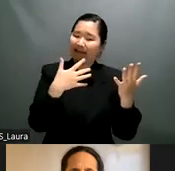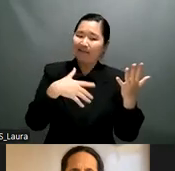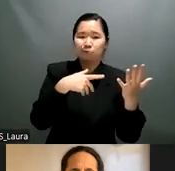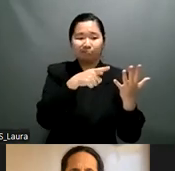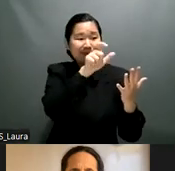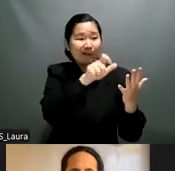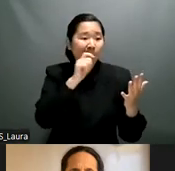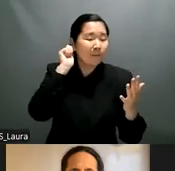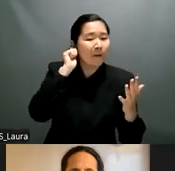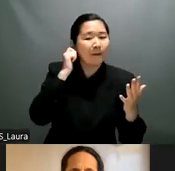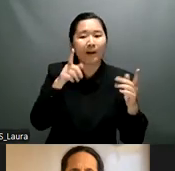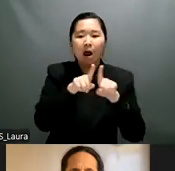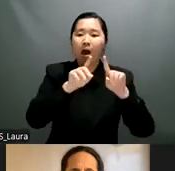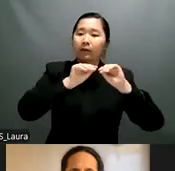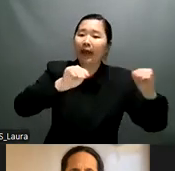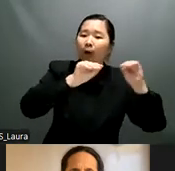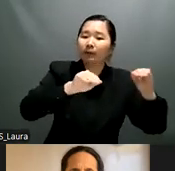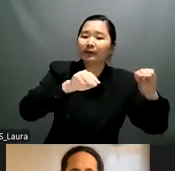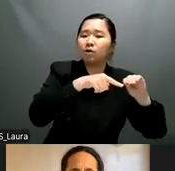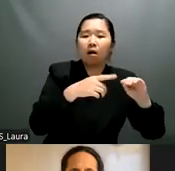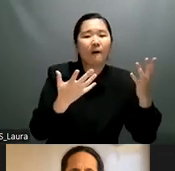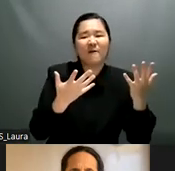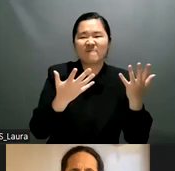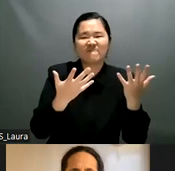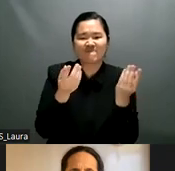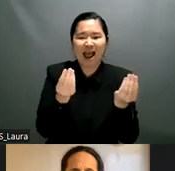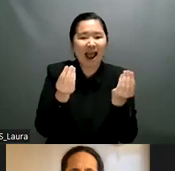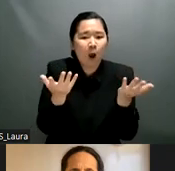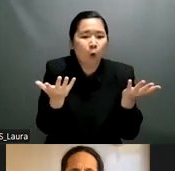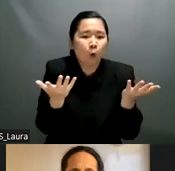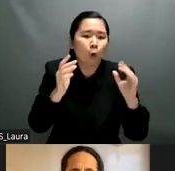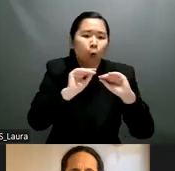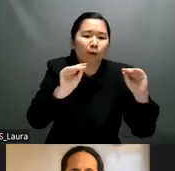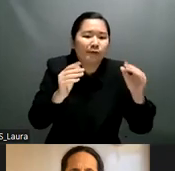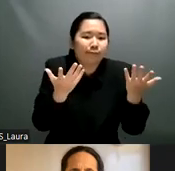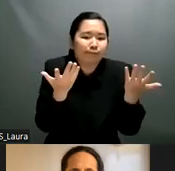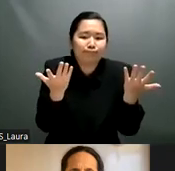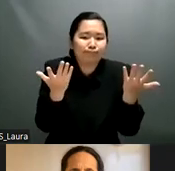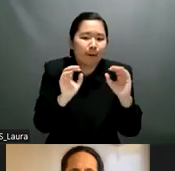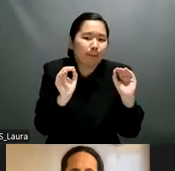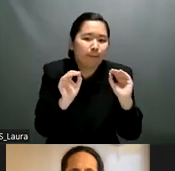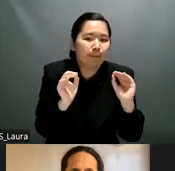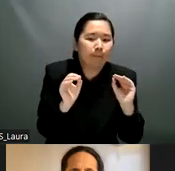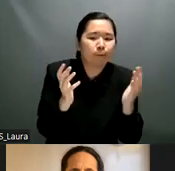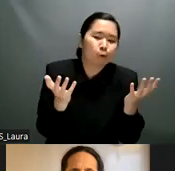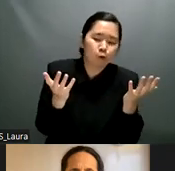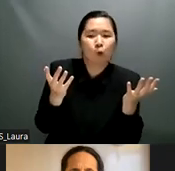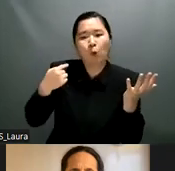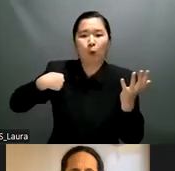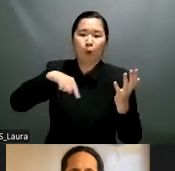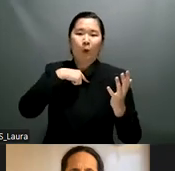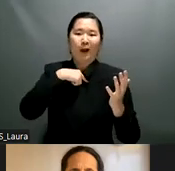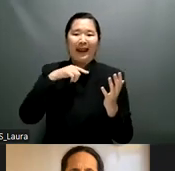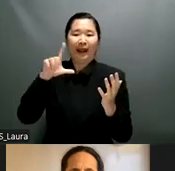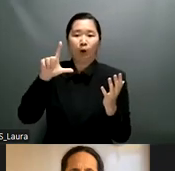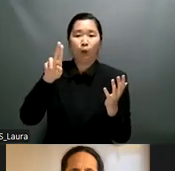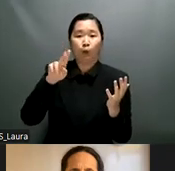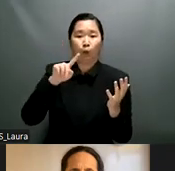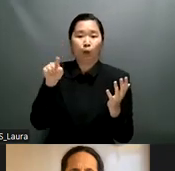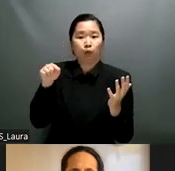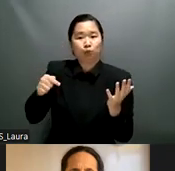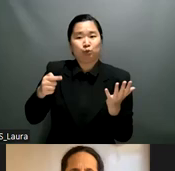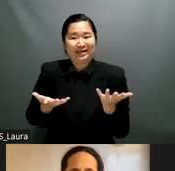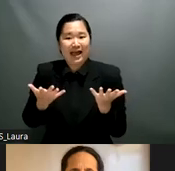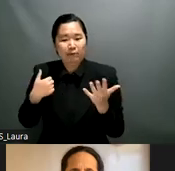so i'm sorry i think irena will connect right now so she can continue with this intervention